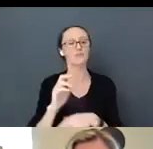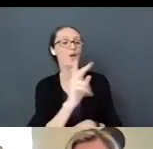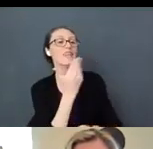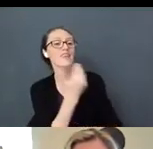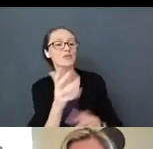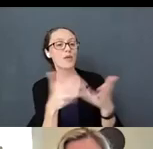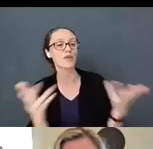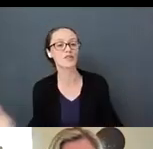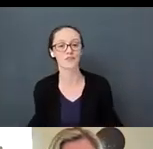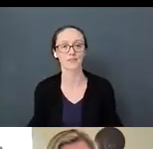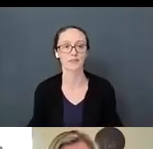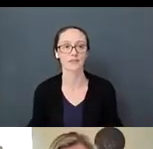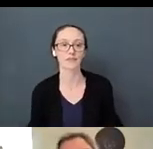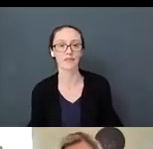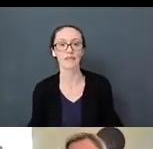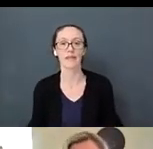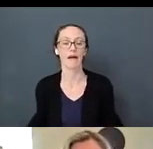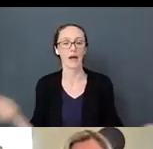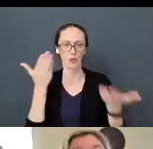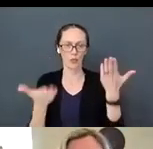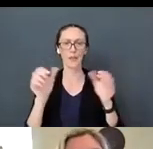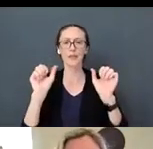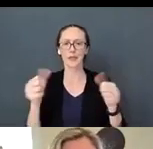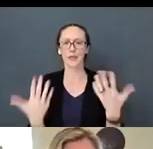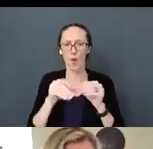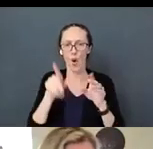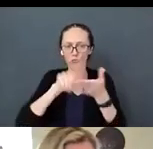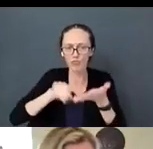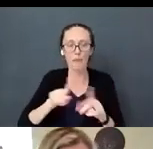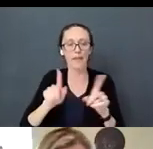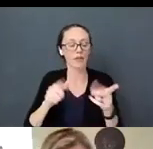Paula: Off the top of my head, you can probably do a search on it. Any other questions?